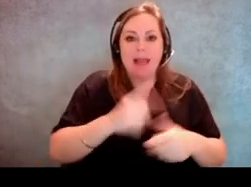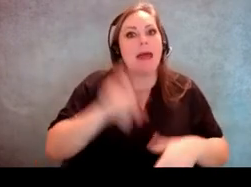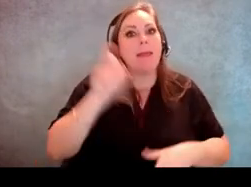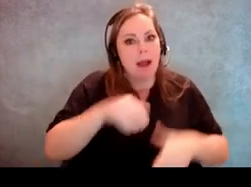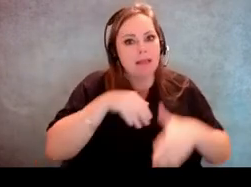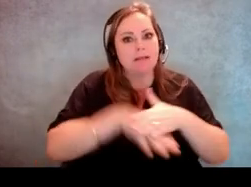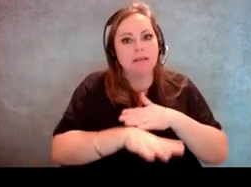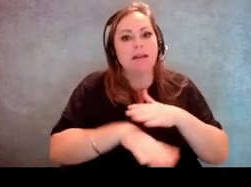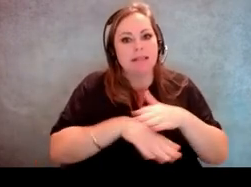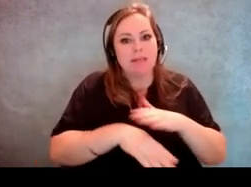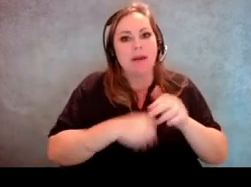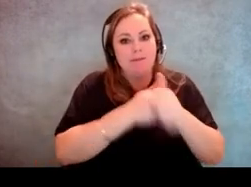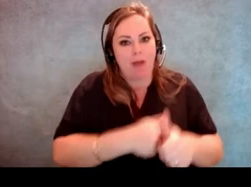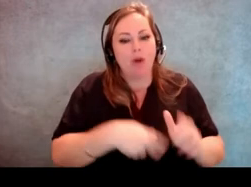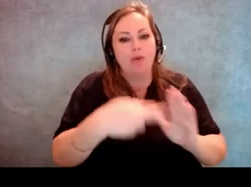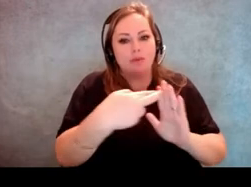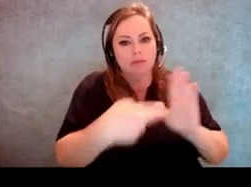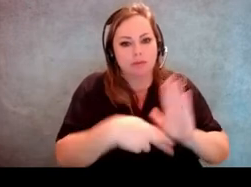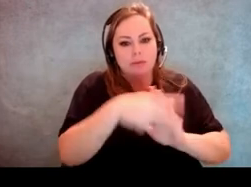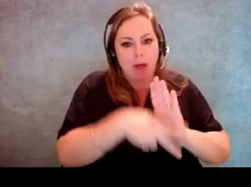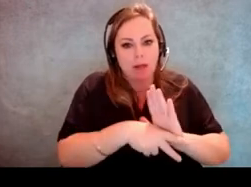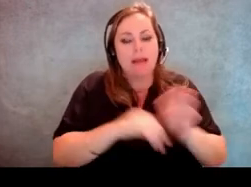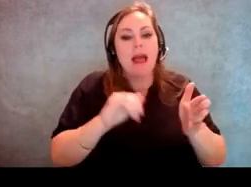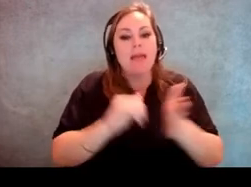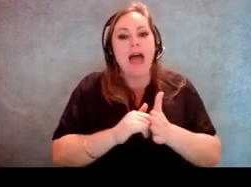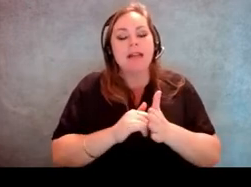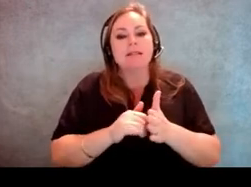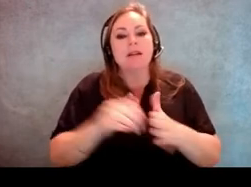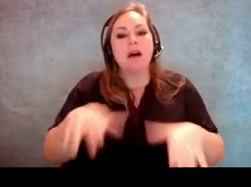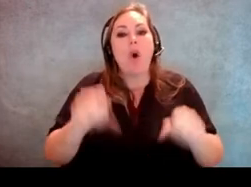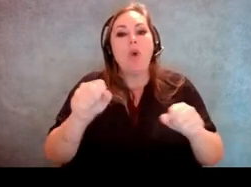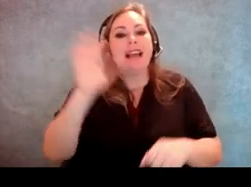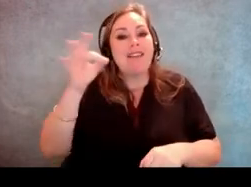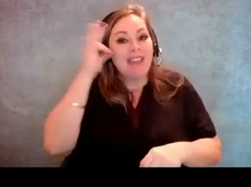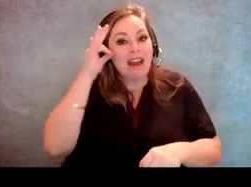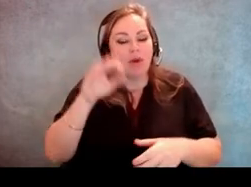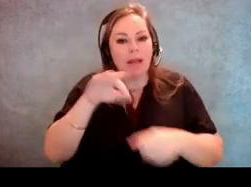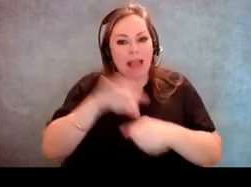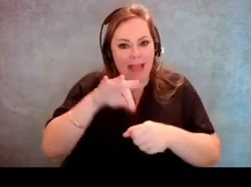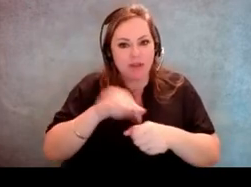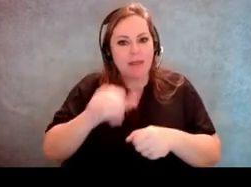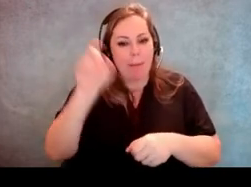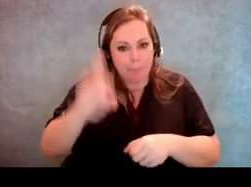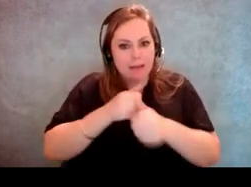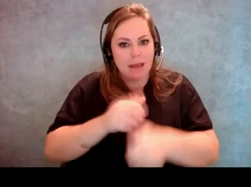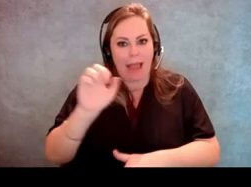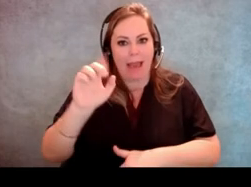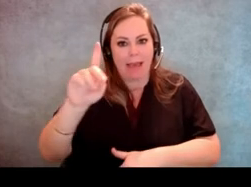or state or local election which has to adhere to ADA laws. [Jeff Miller] The election has